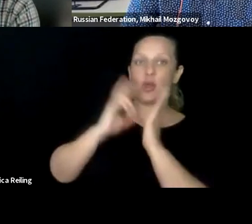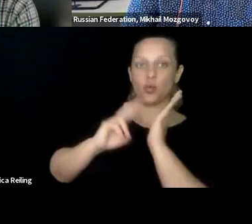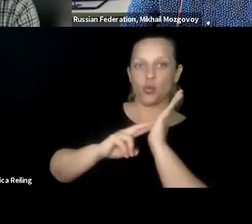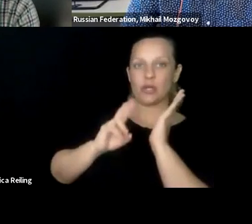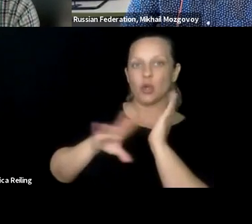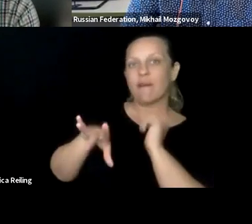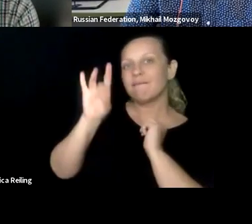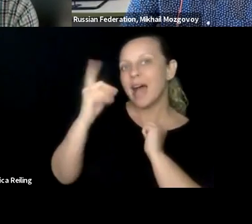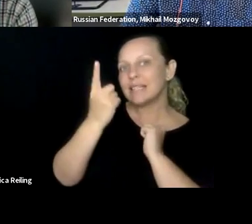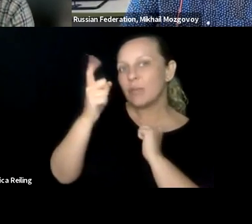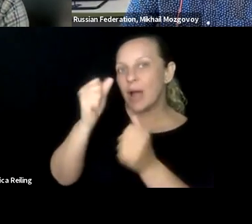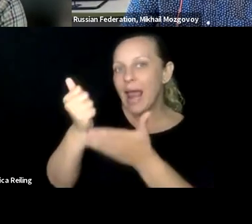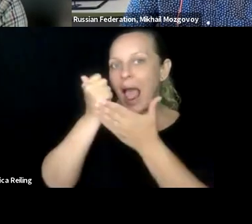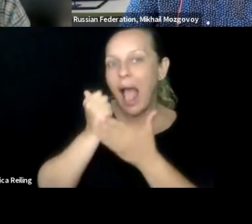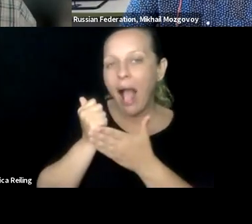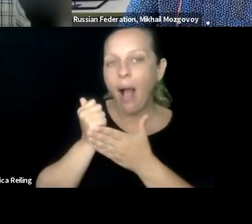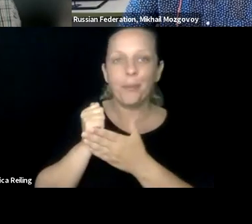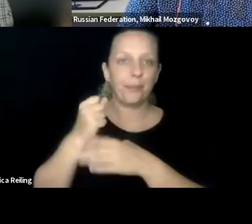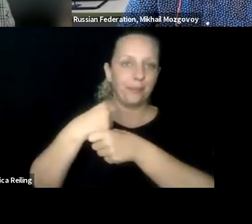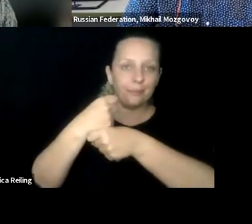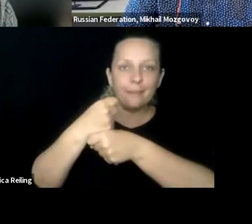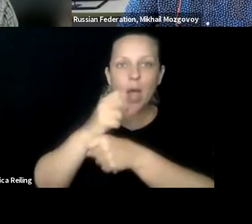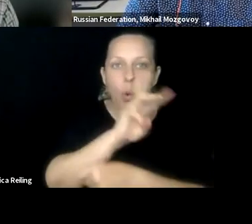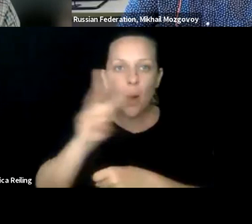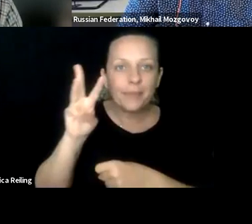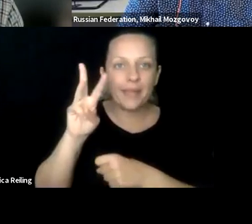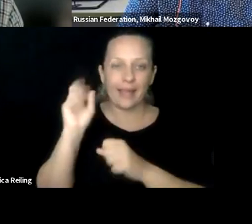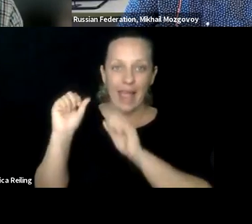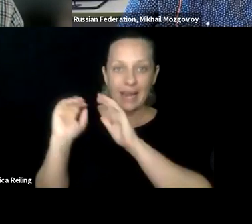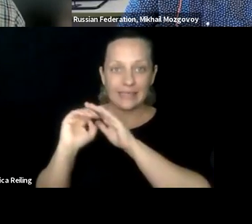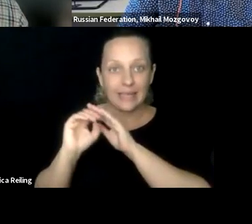making it accessible whether you're the person purchasing technology, or maybe